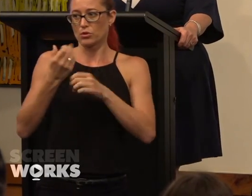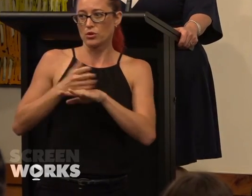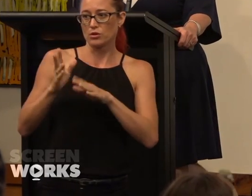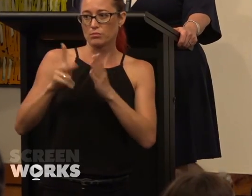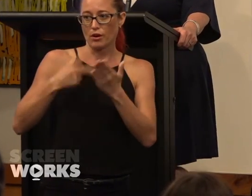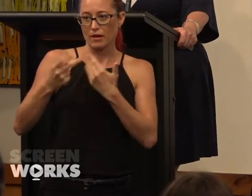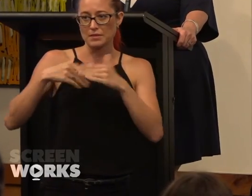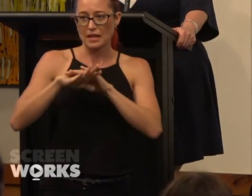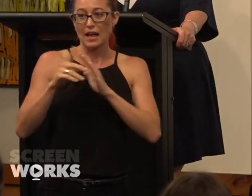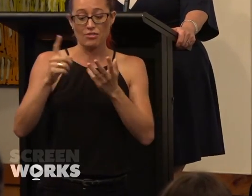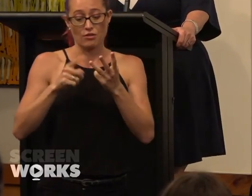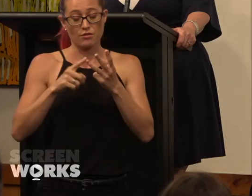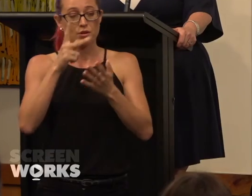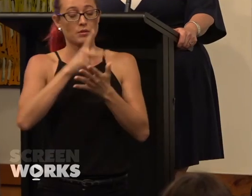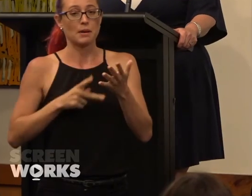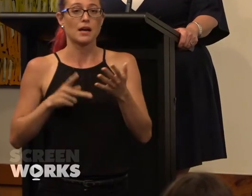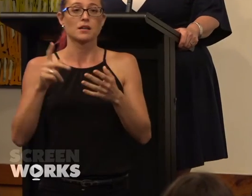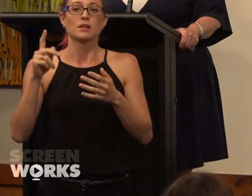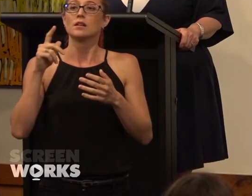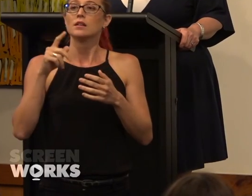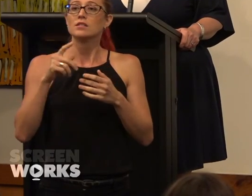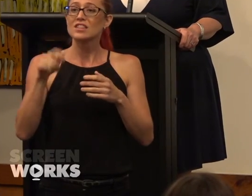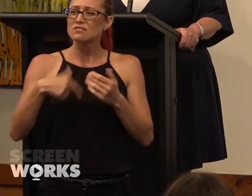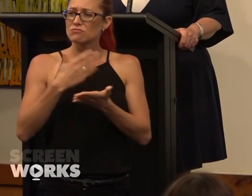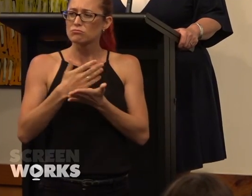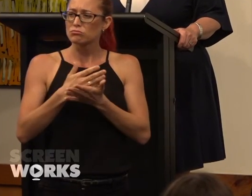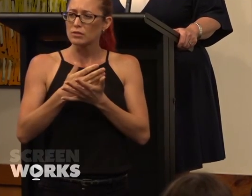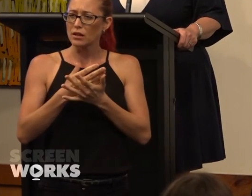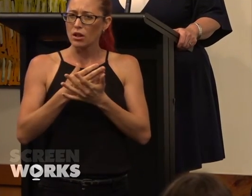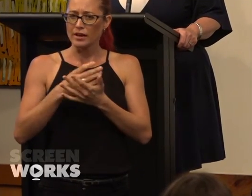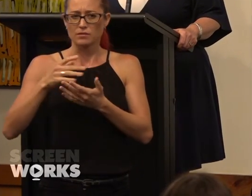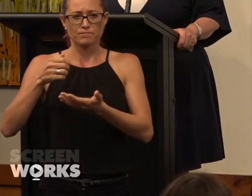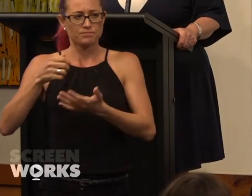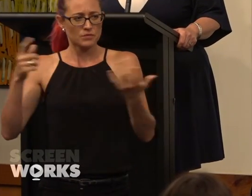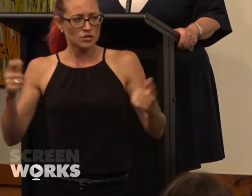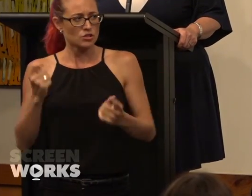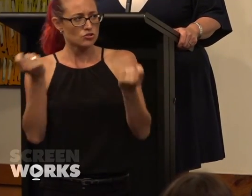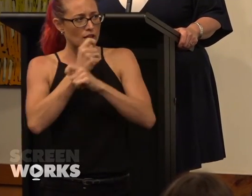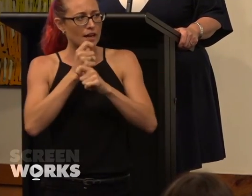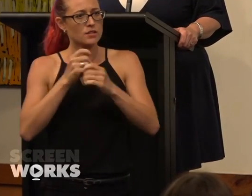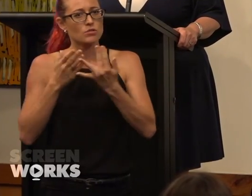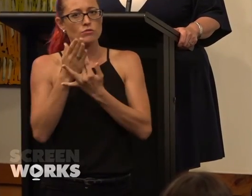I think the third aspect is a very real groundswell of change that's driven by social media, that we're